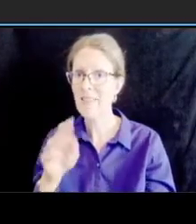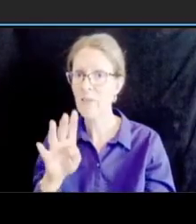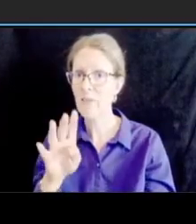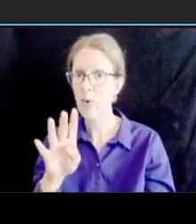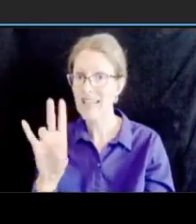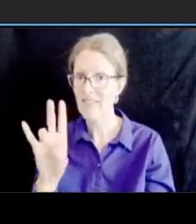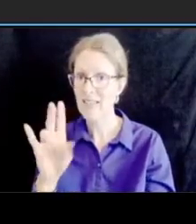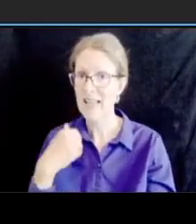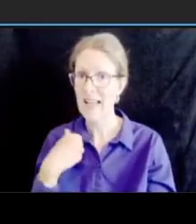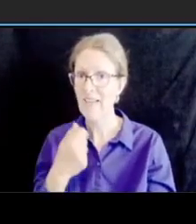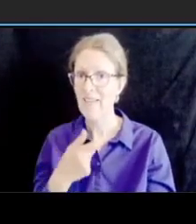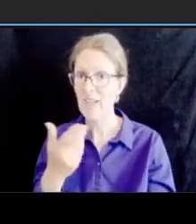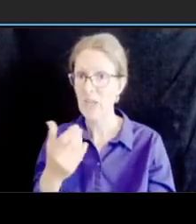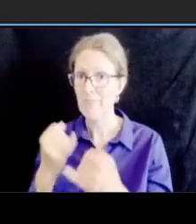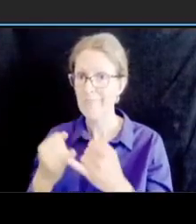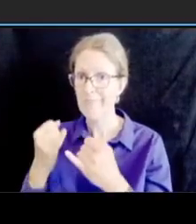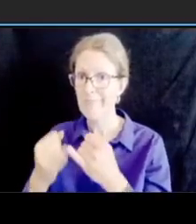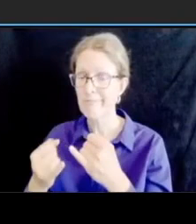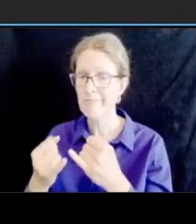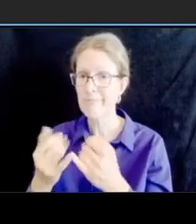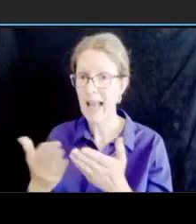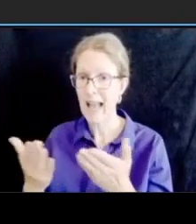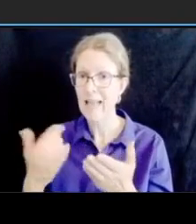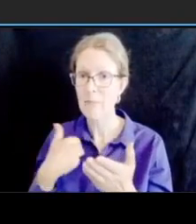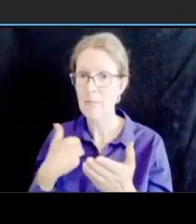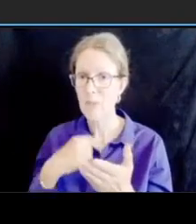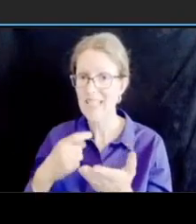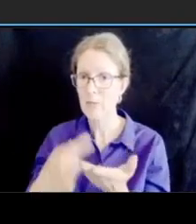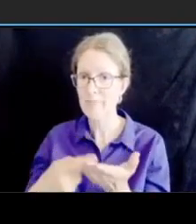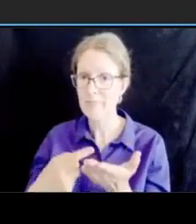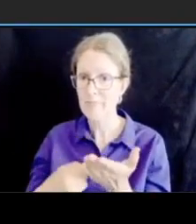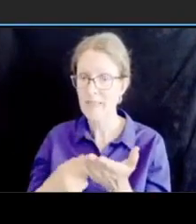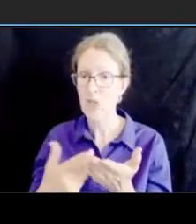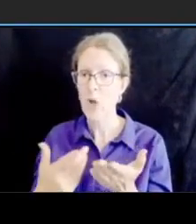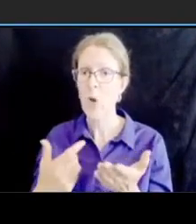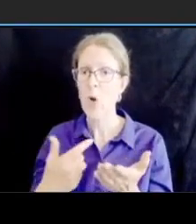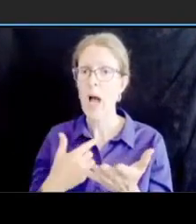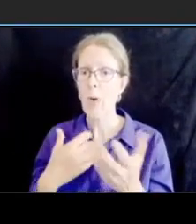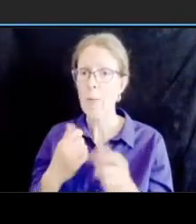recorded all of your questions and we will get back to you regarding your questions as well